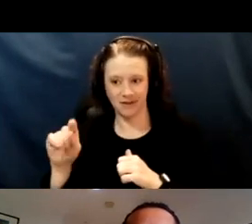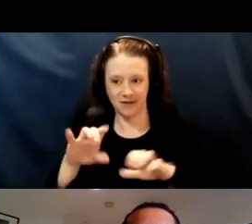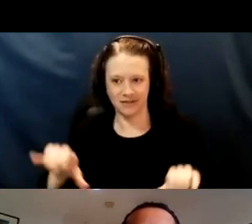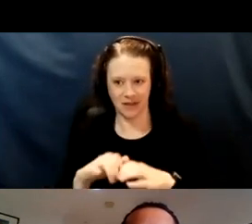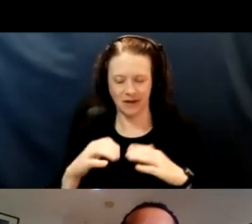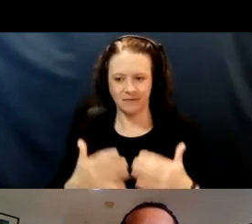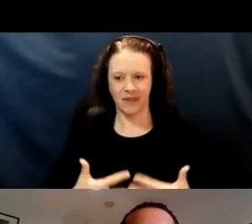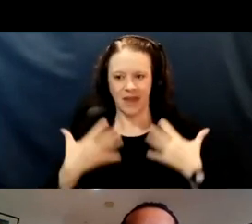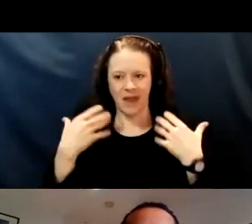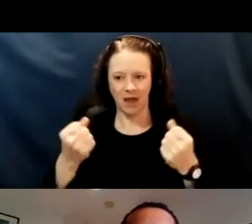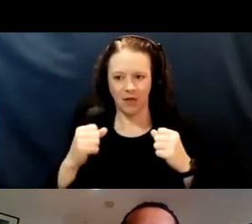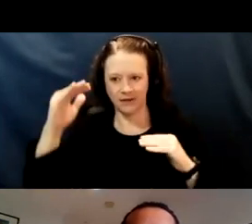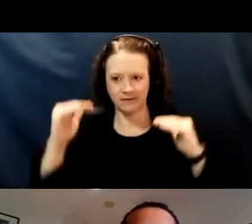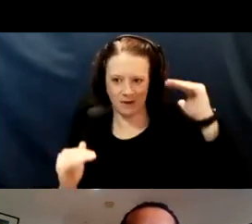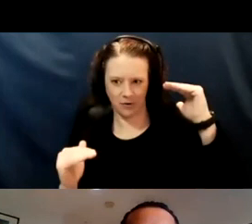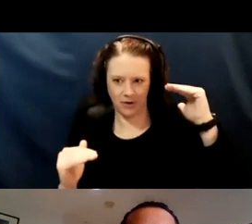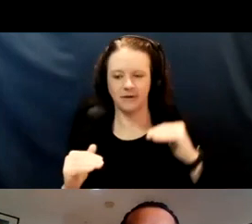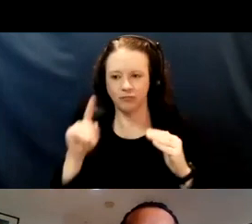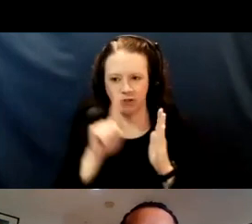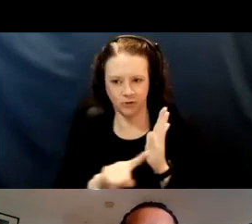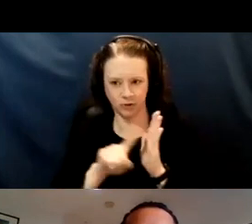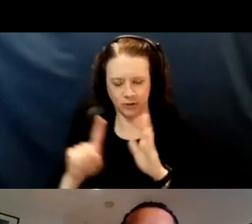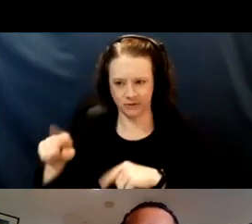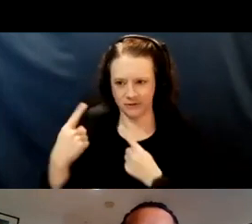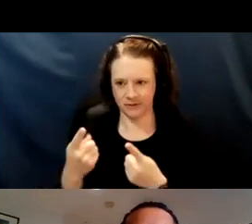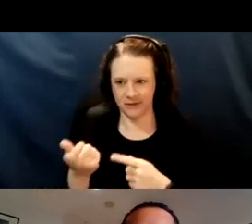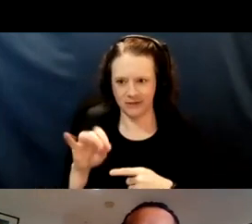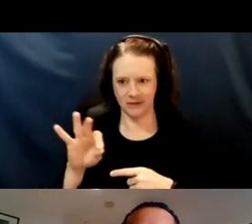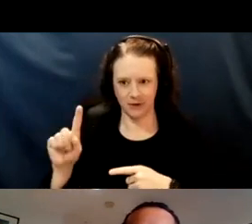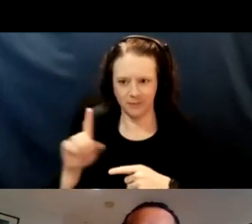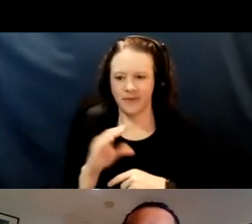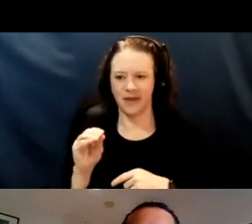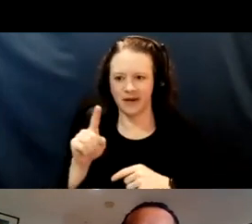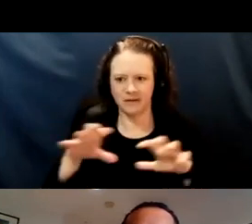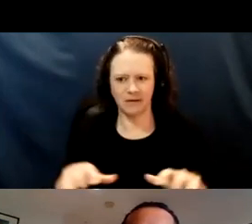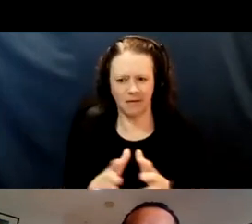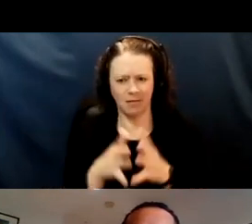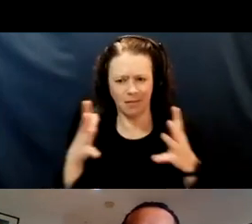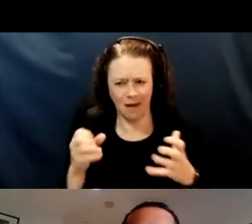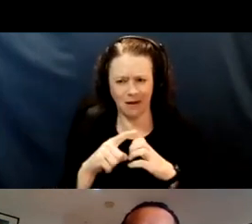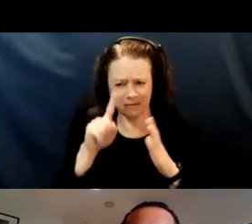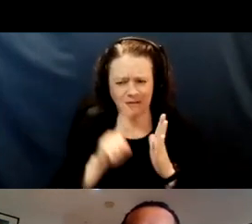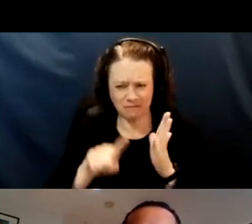And he publishes extensively on virology. He's here because he's been consulting